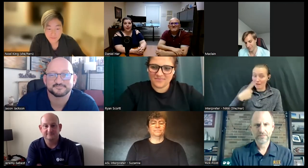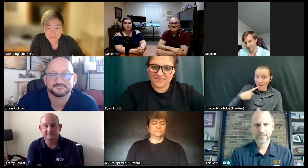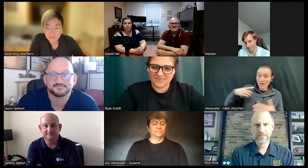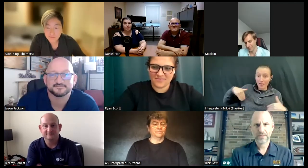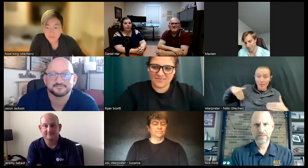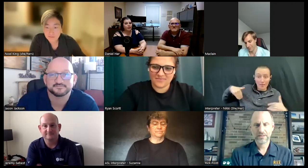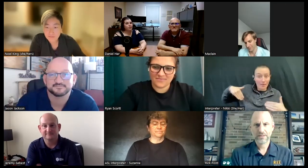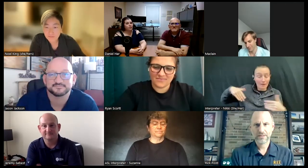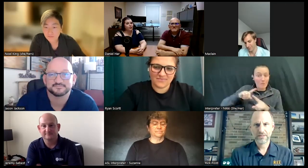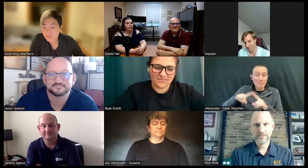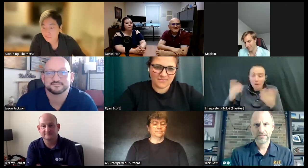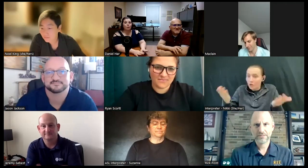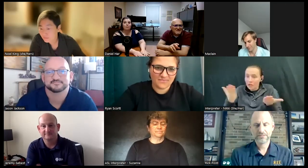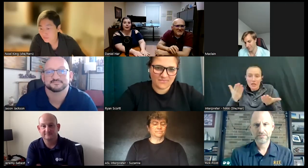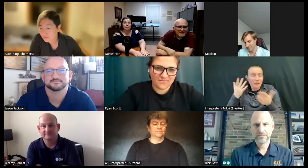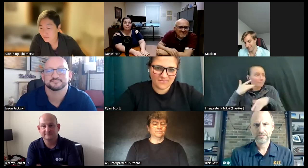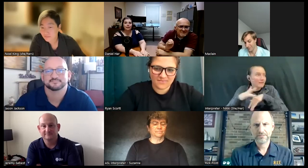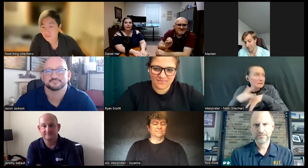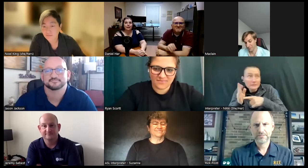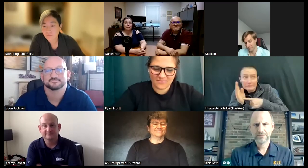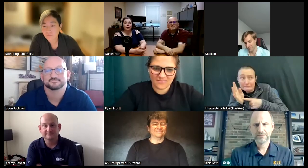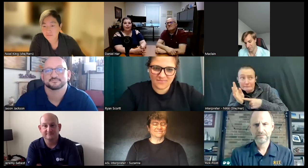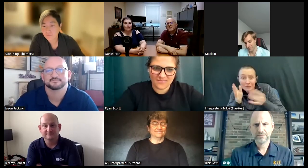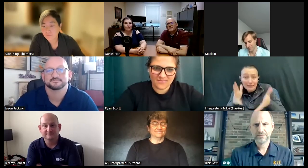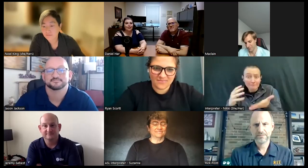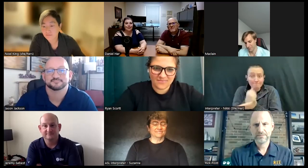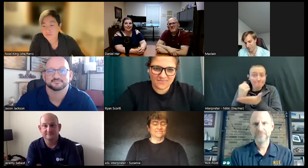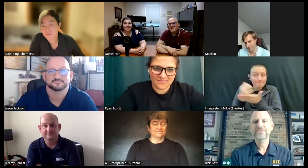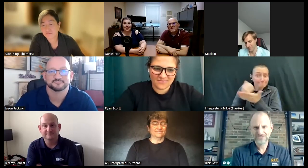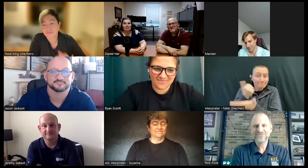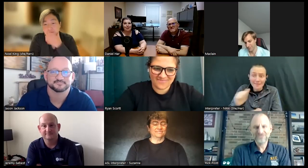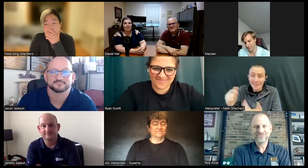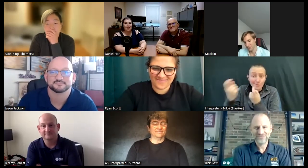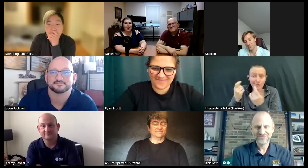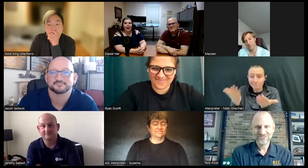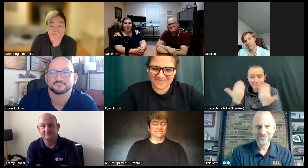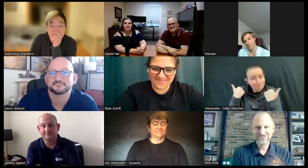but we are here for another four minutes if there are any questions that come up